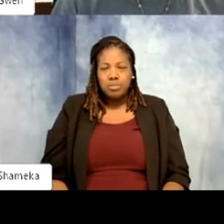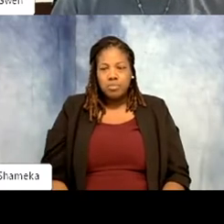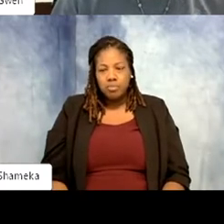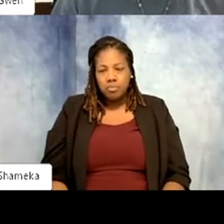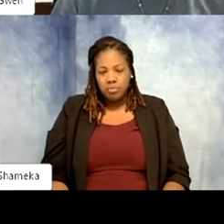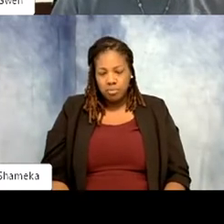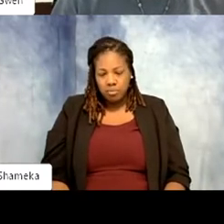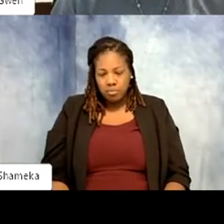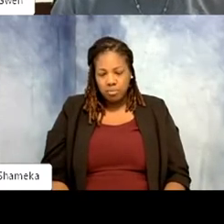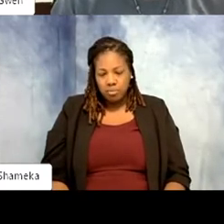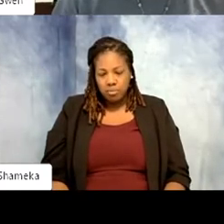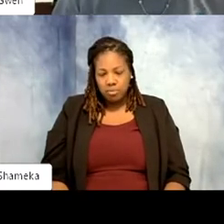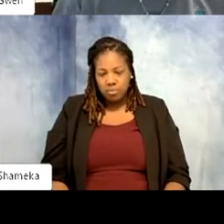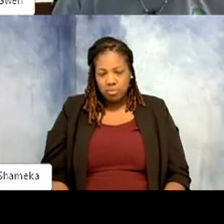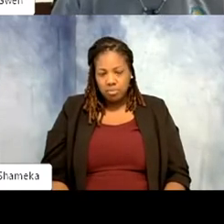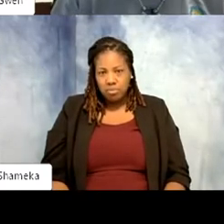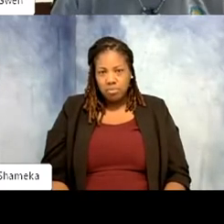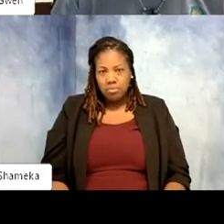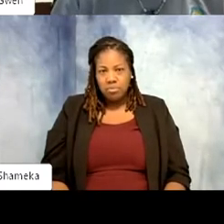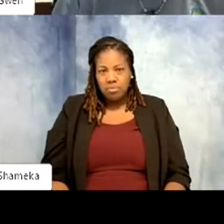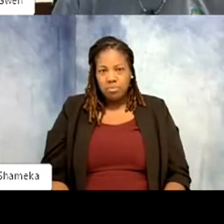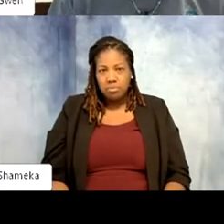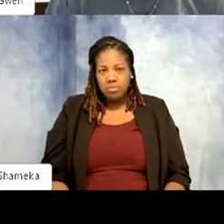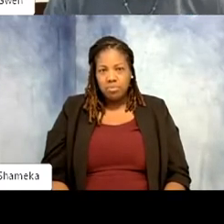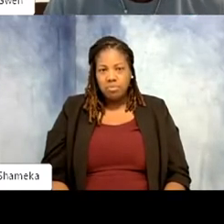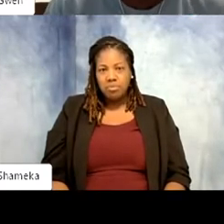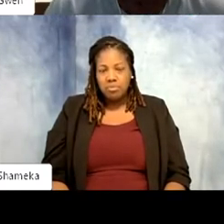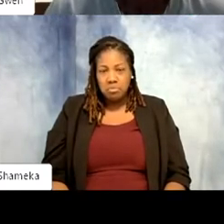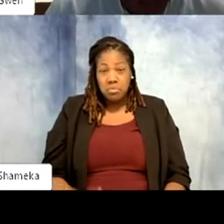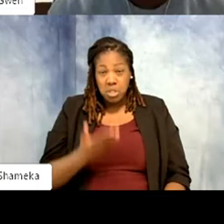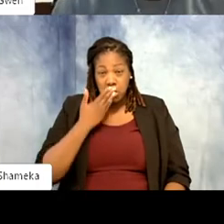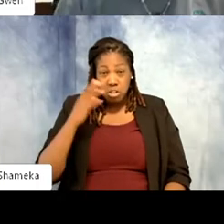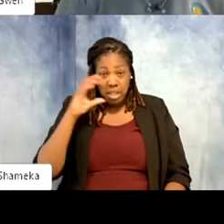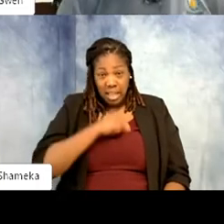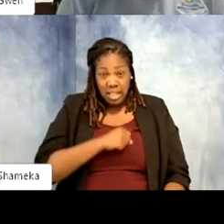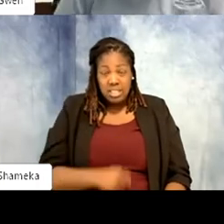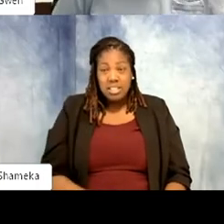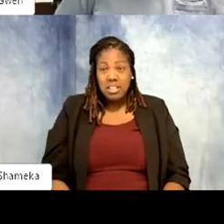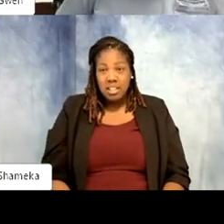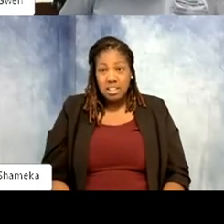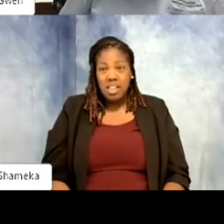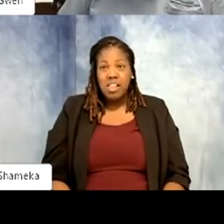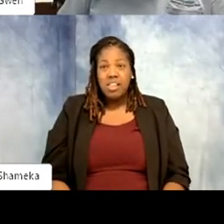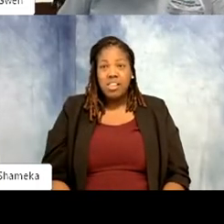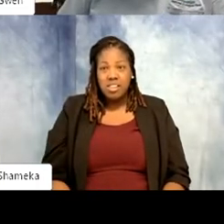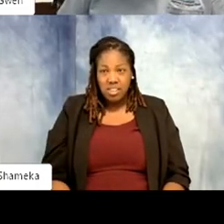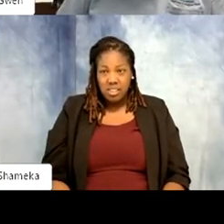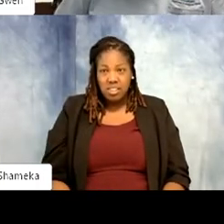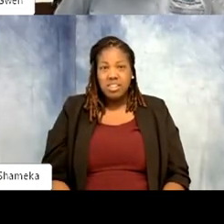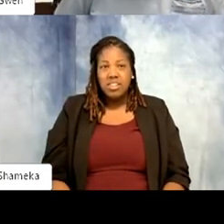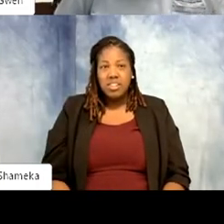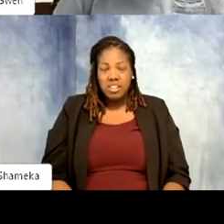Let's see. The Burke family had a good guess. Alex and Andrew guessed rhea, which is on the screen.